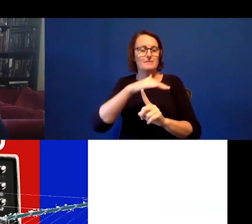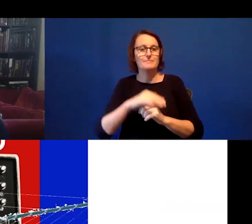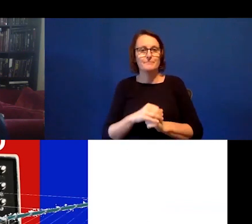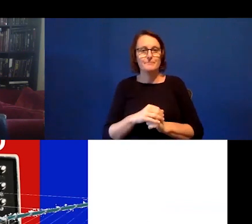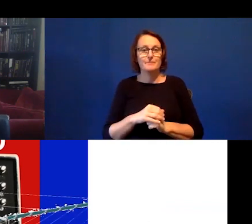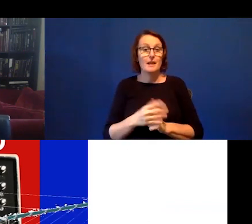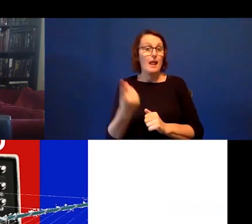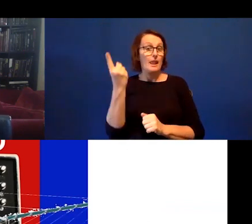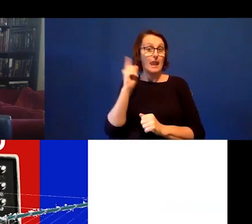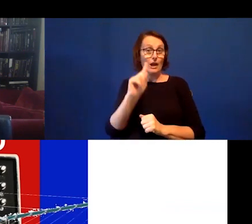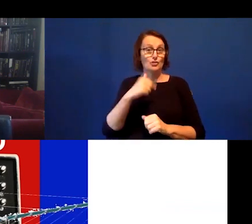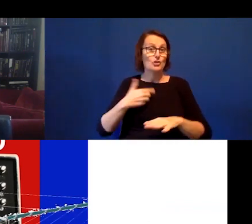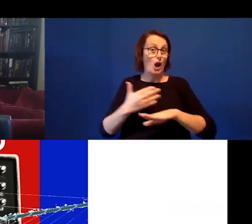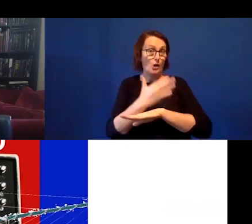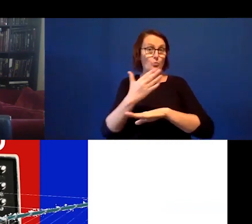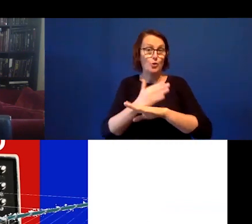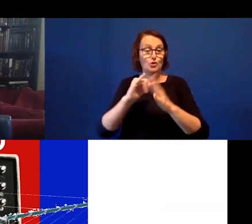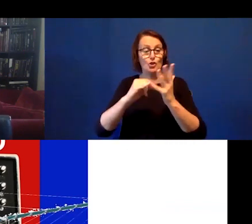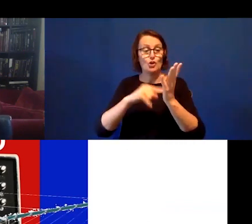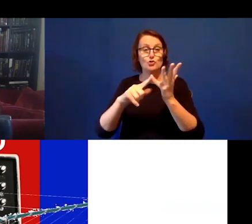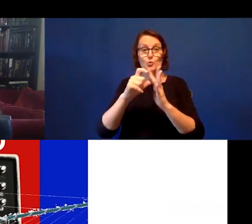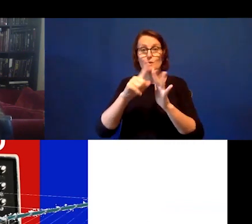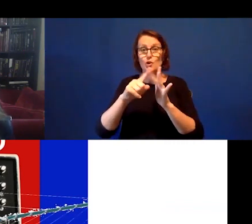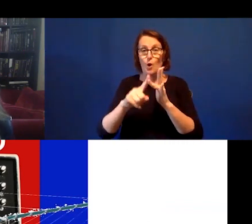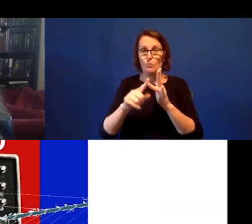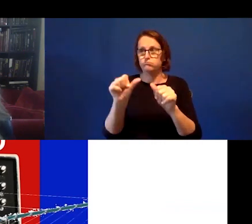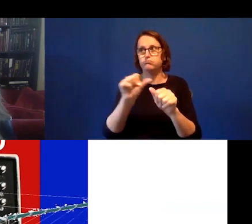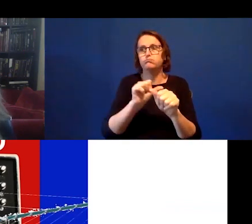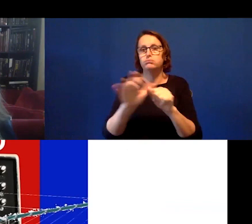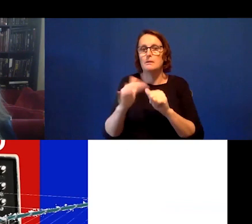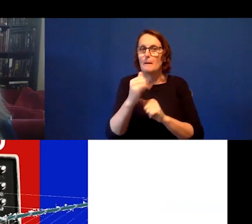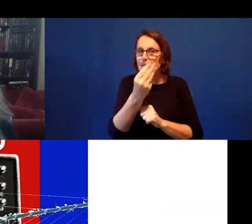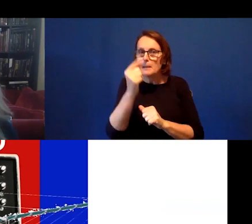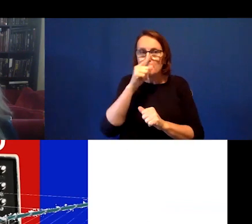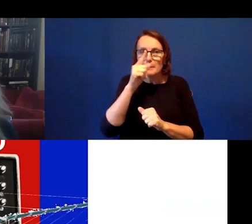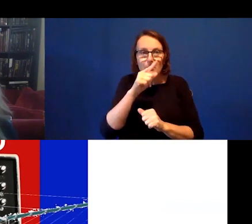We have may have some people here from there.